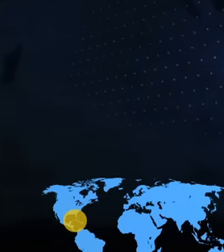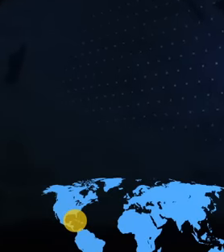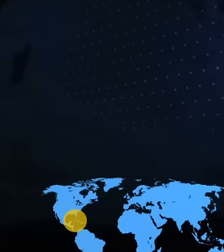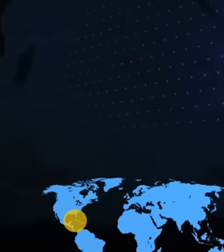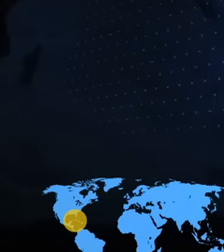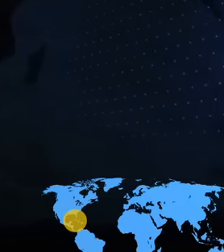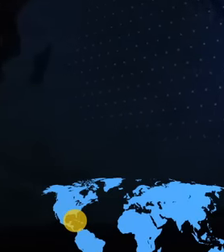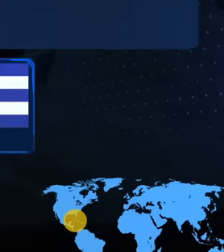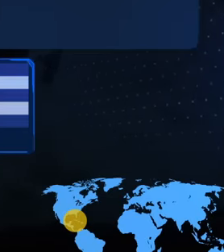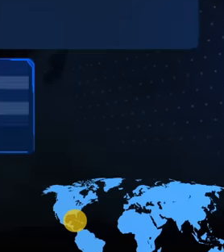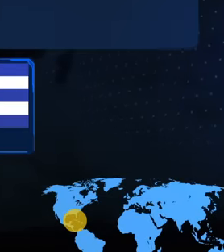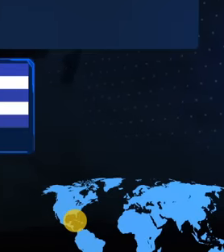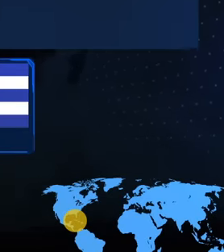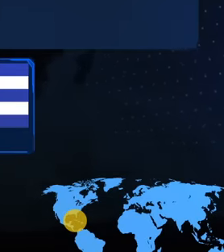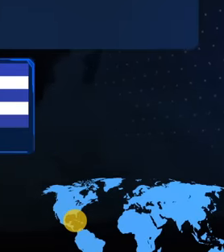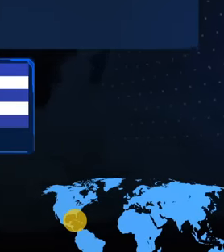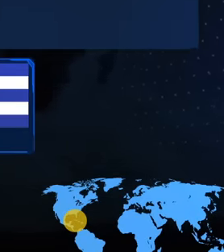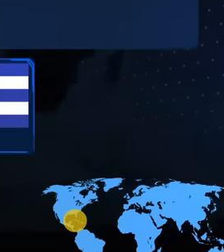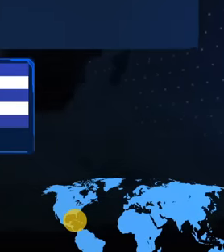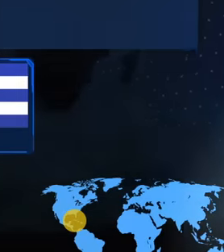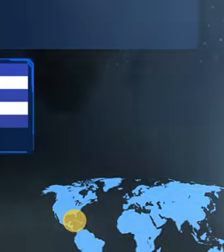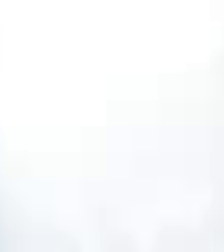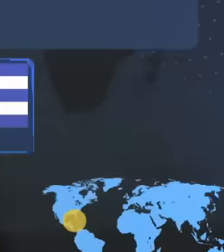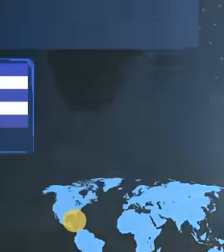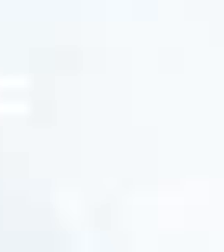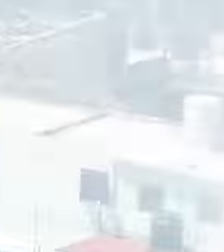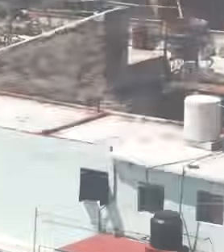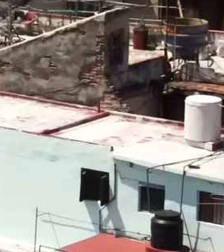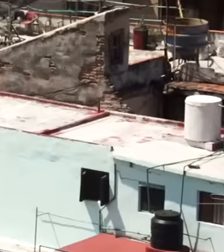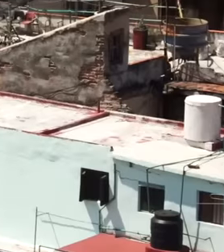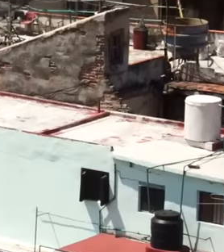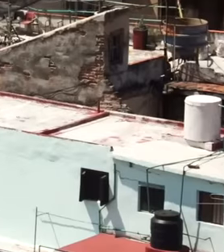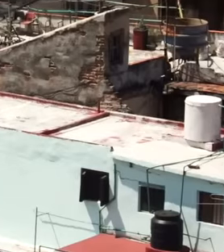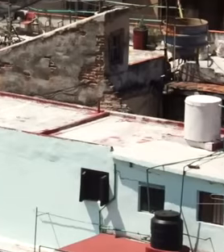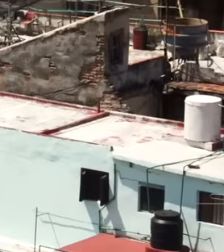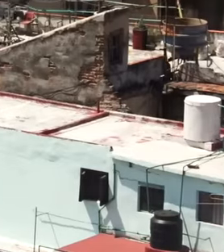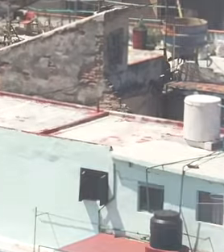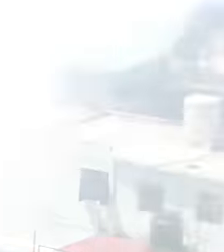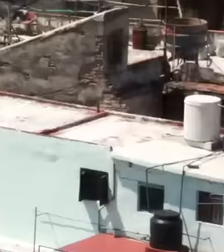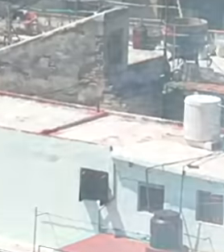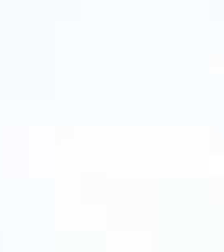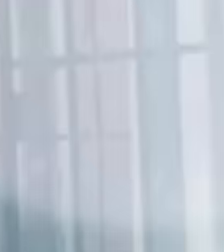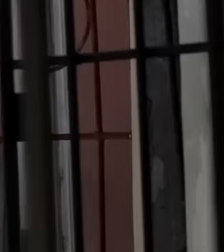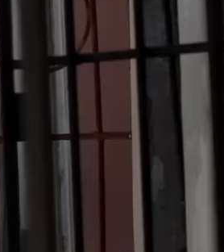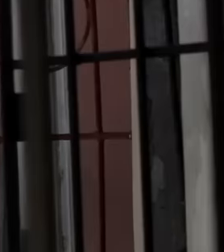gasoline and diesel due to the wave of blackouts that the island has been experiencing for days due